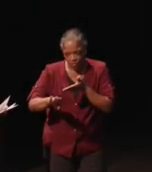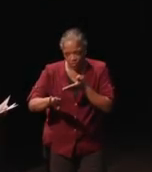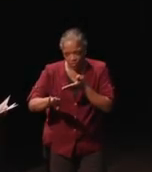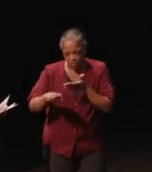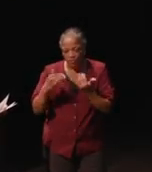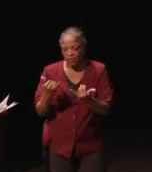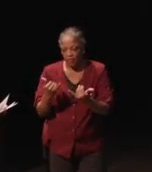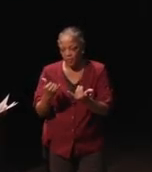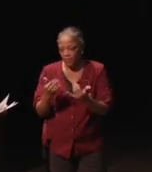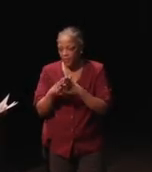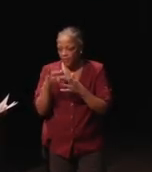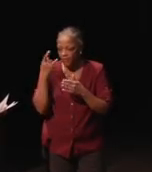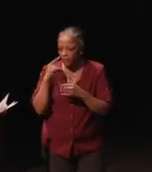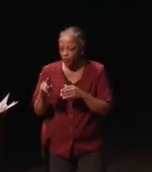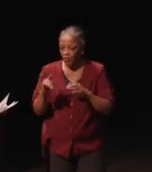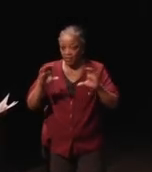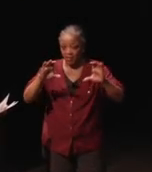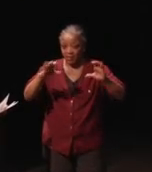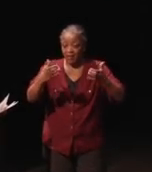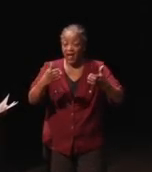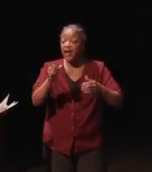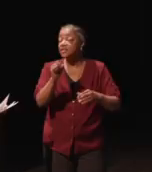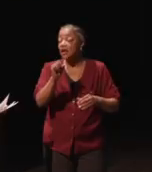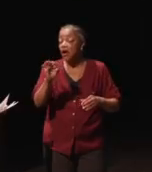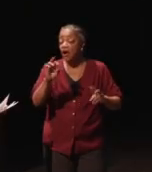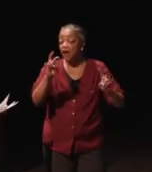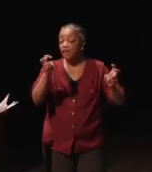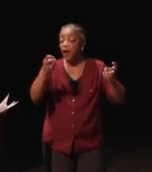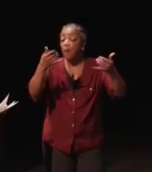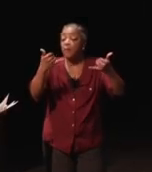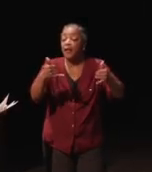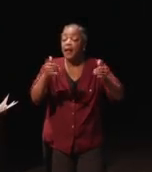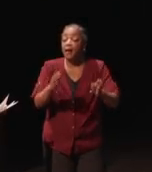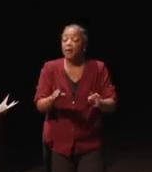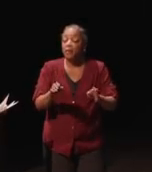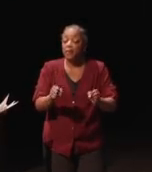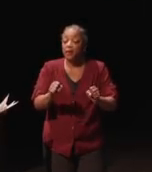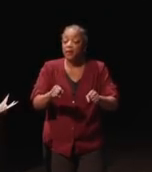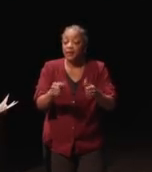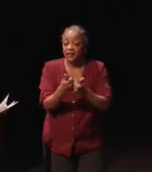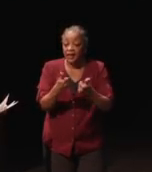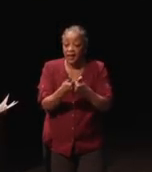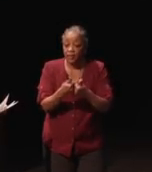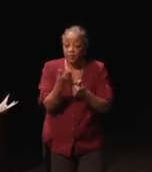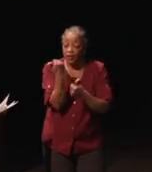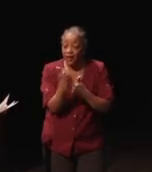it's for the class of, "Playable games on any hardware or